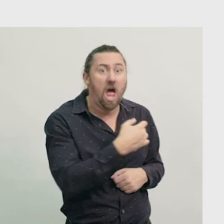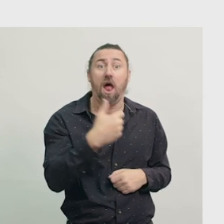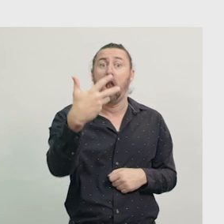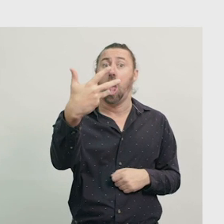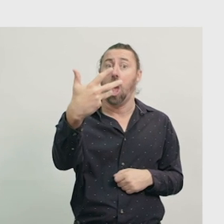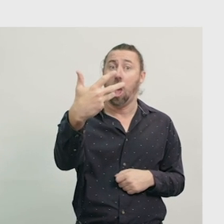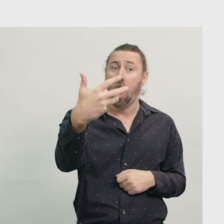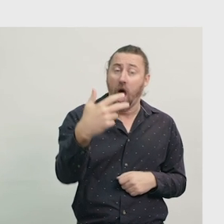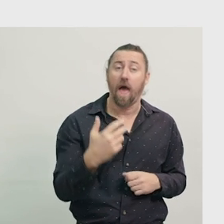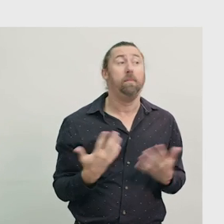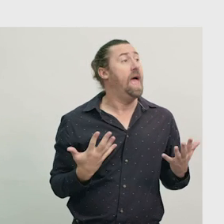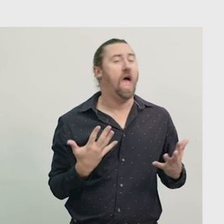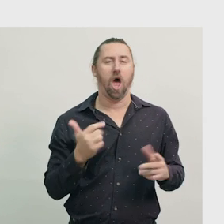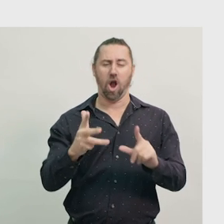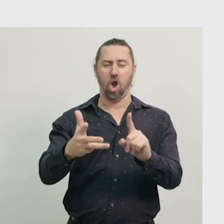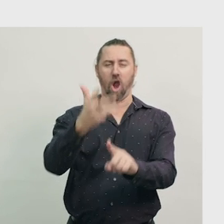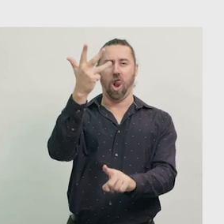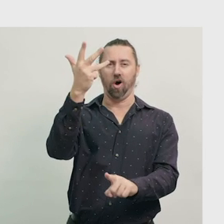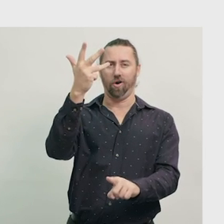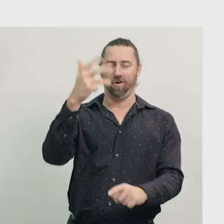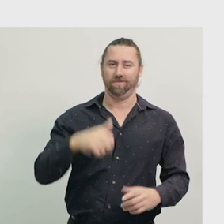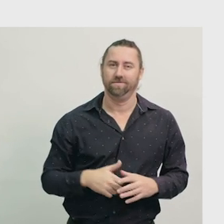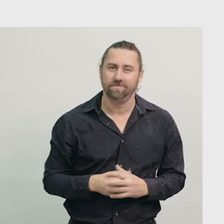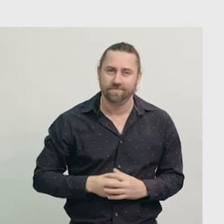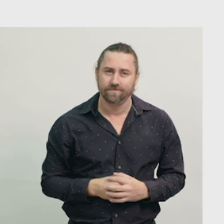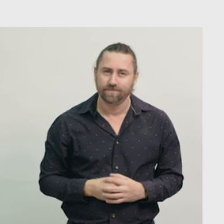so the time is 9 o’clock.